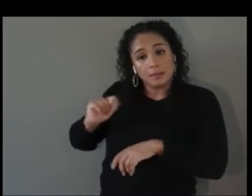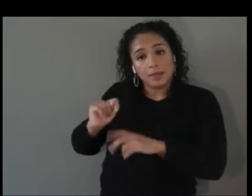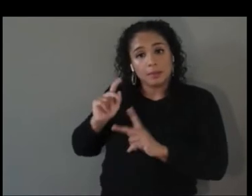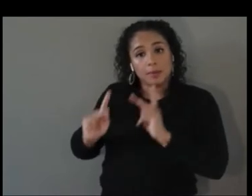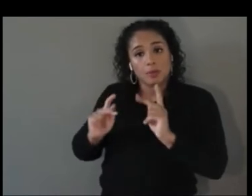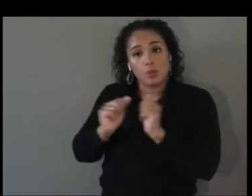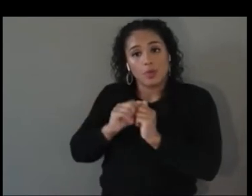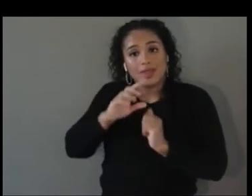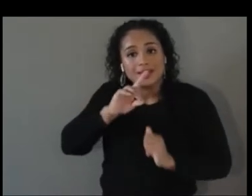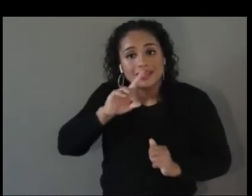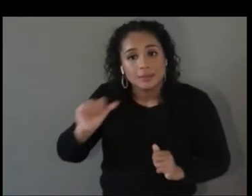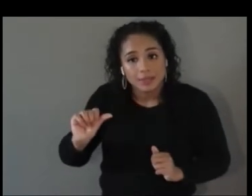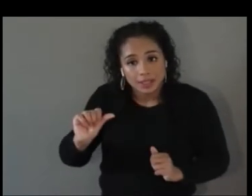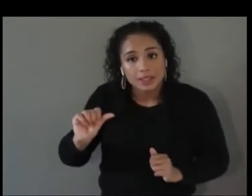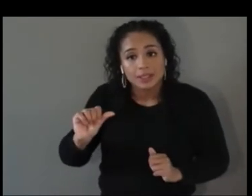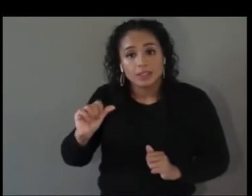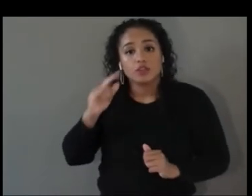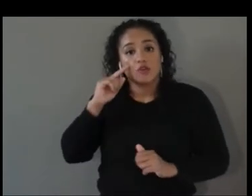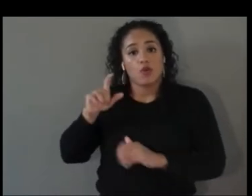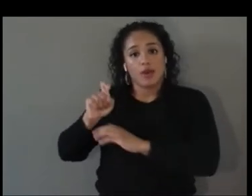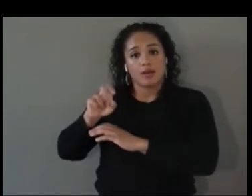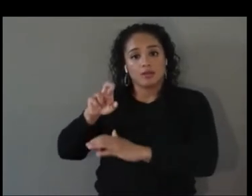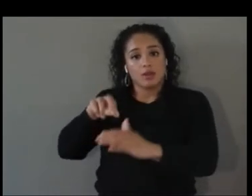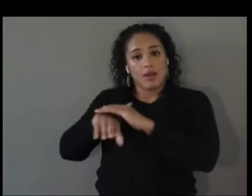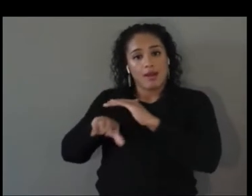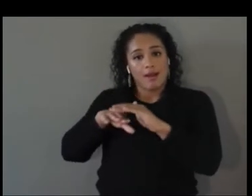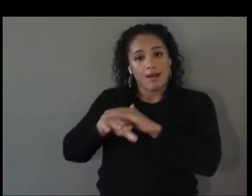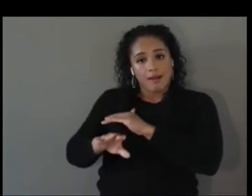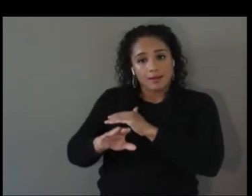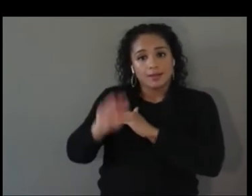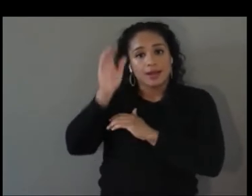we know that the more people with disabilities are involved in the development and design of